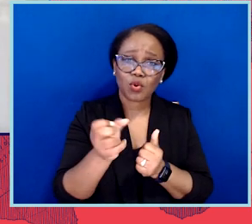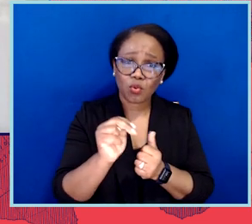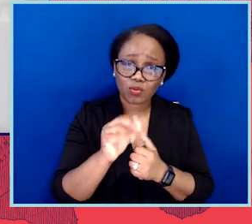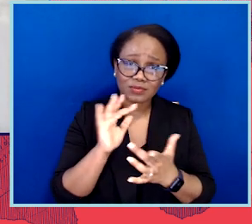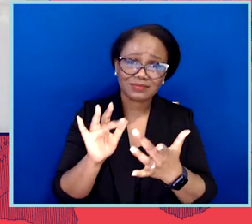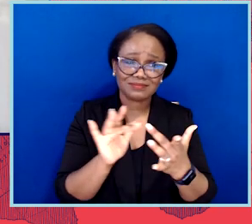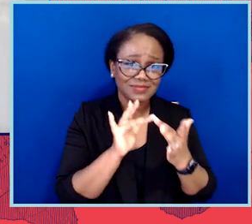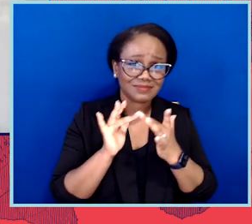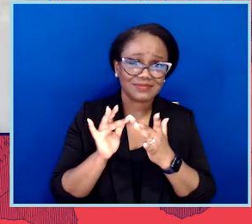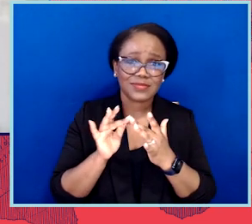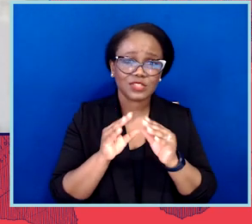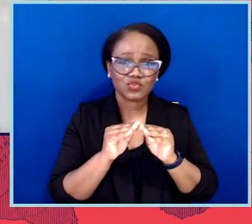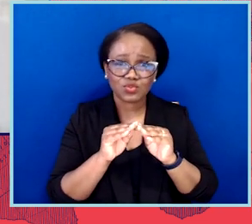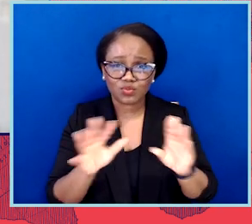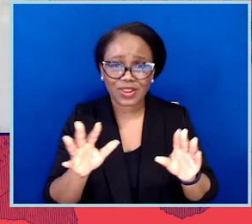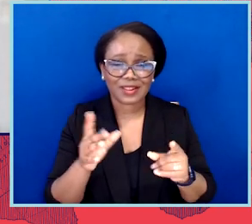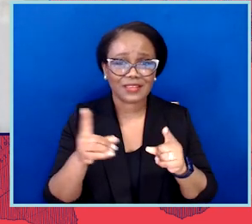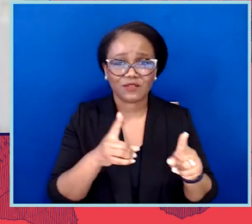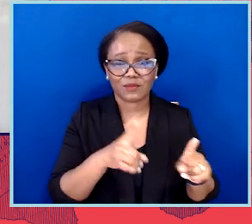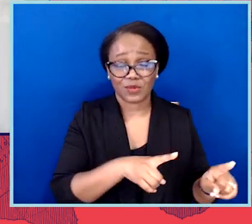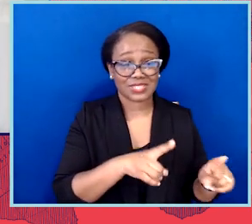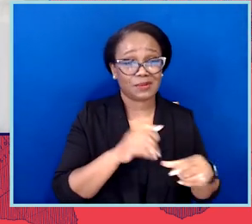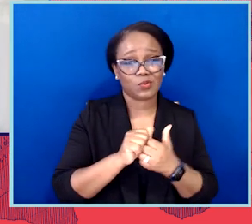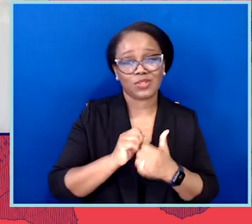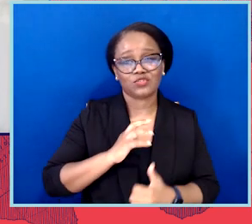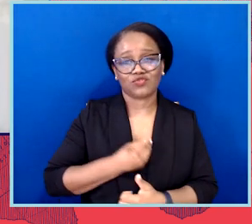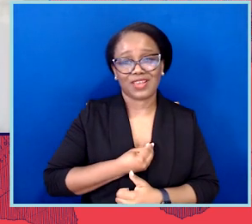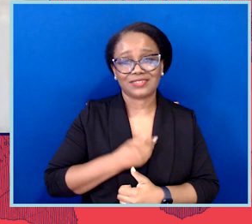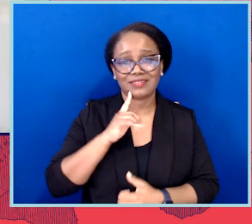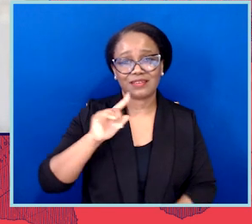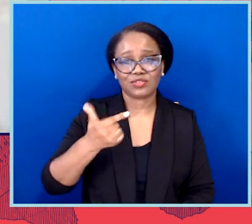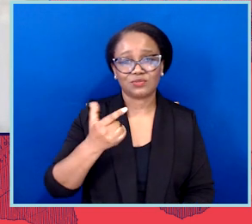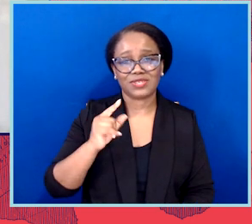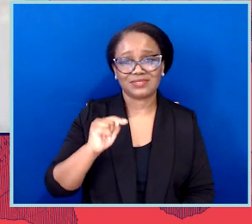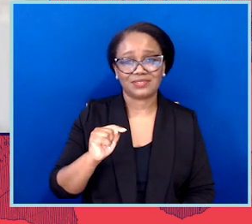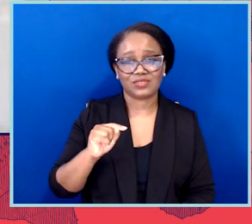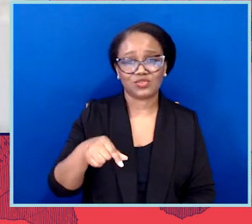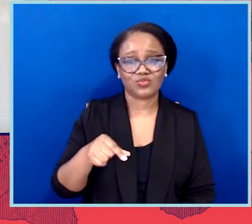that powerful testimony can be heard by more than just us on this town hall today.